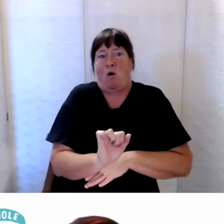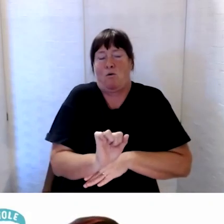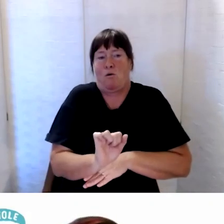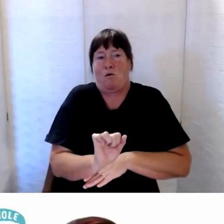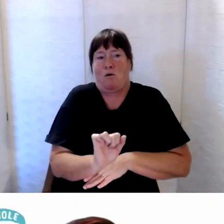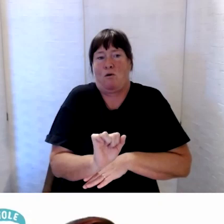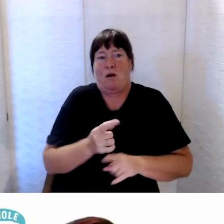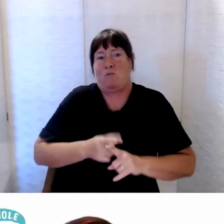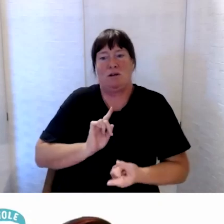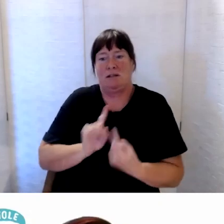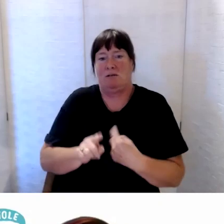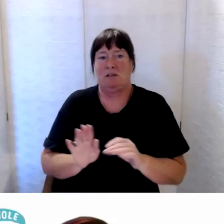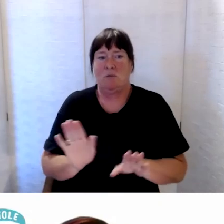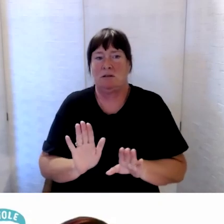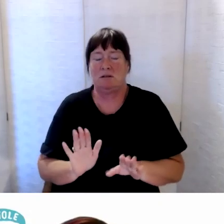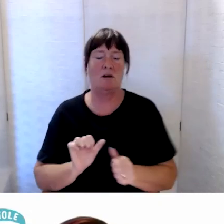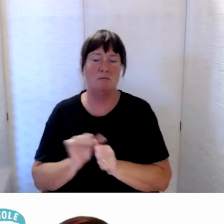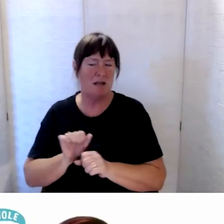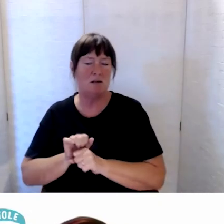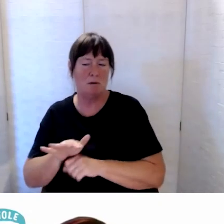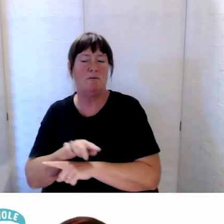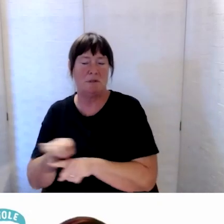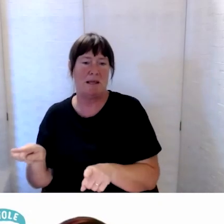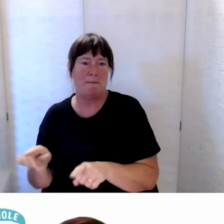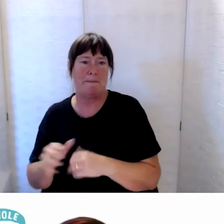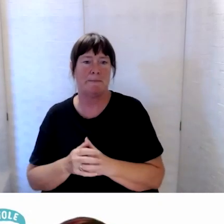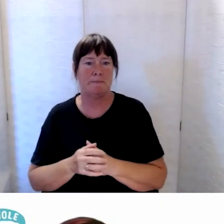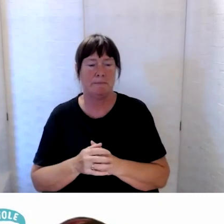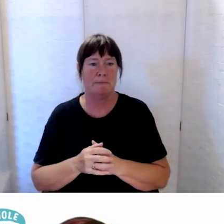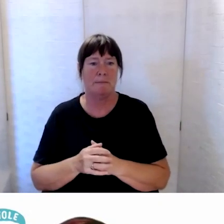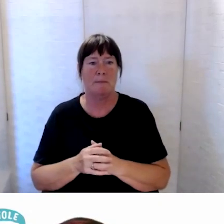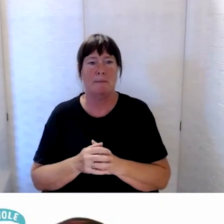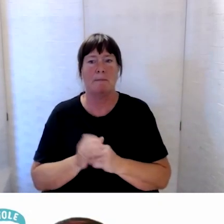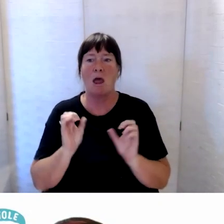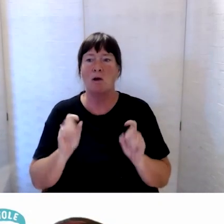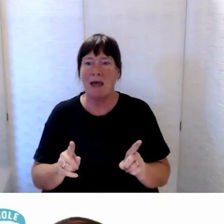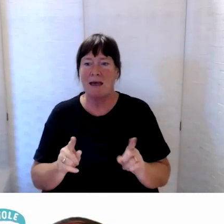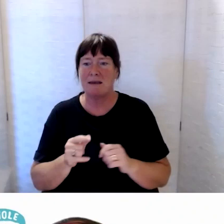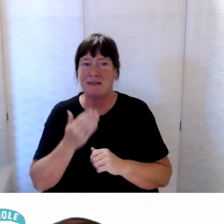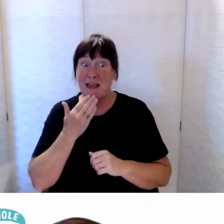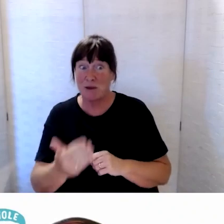Correct. Thanks Amanda and Brian. Now I see we will